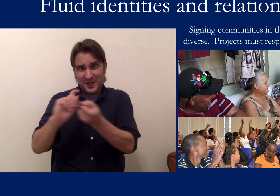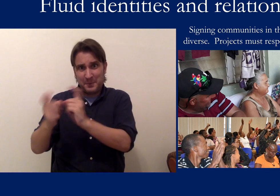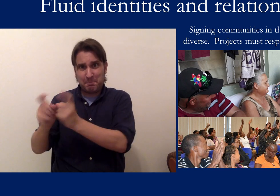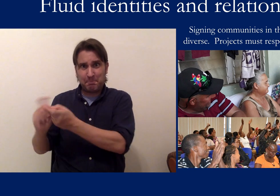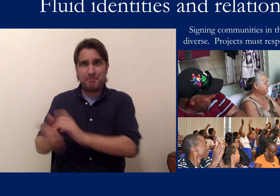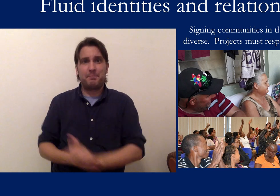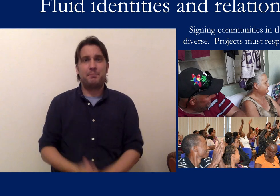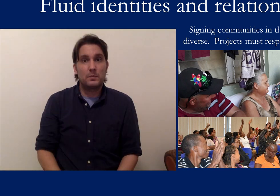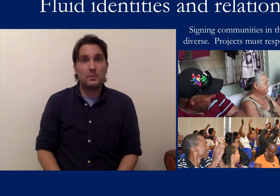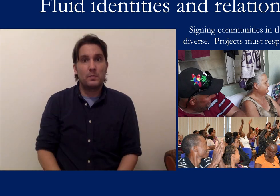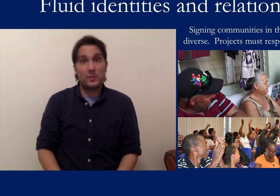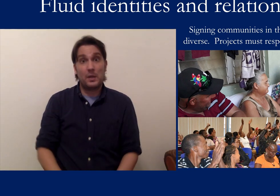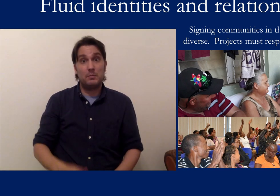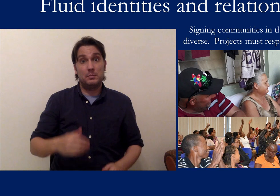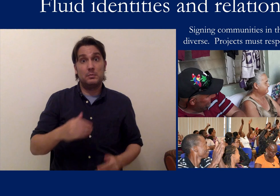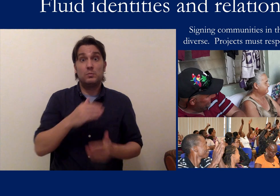identity varies according to context.